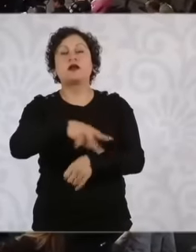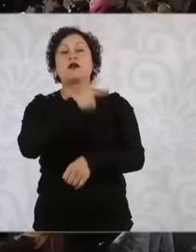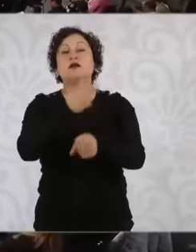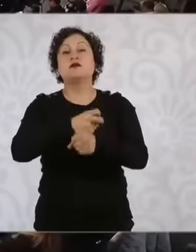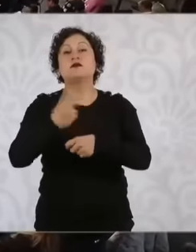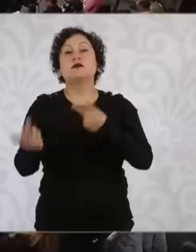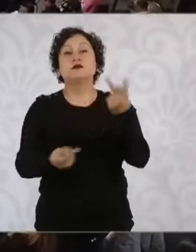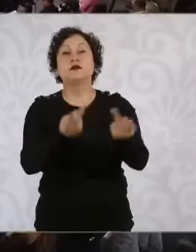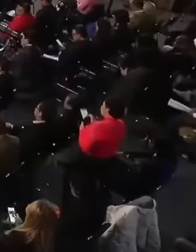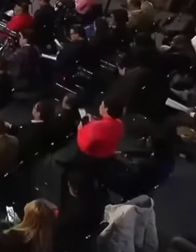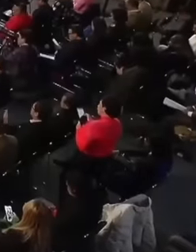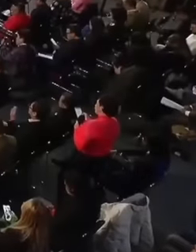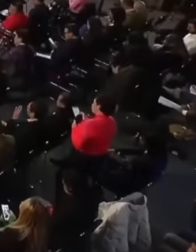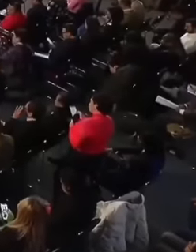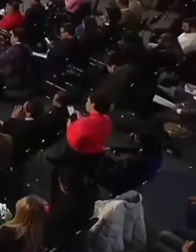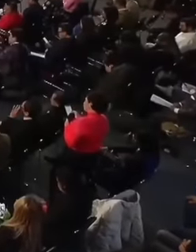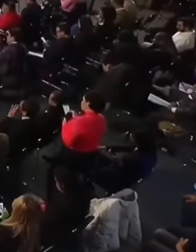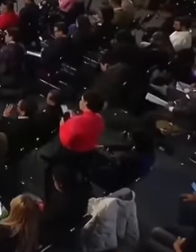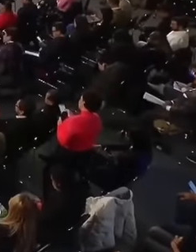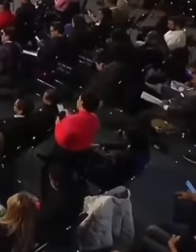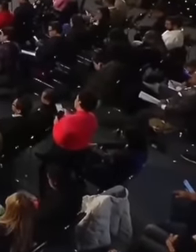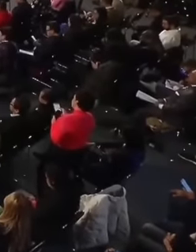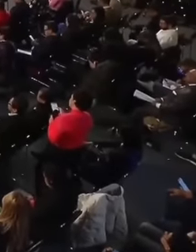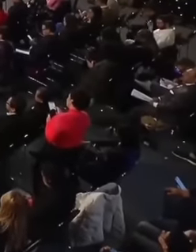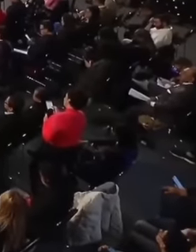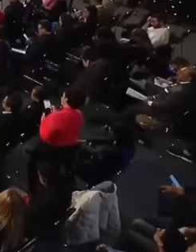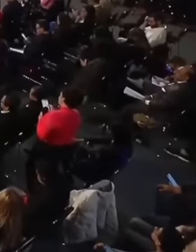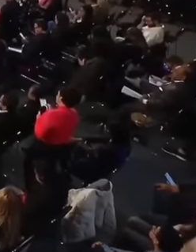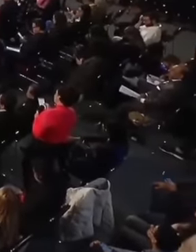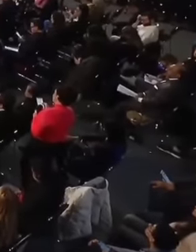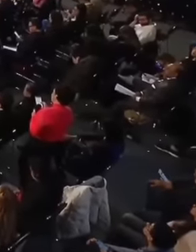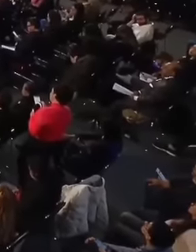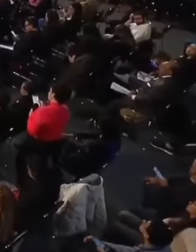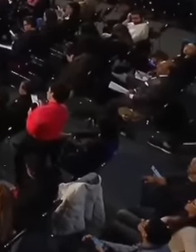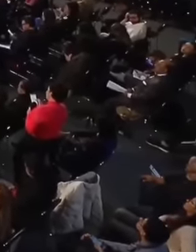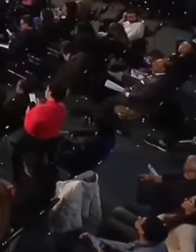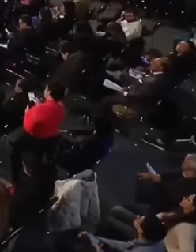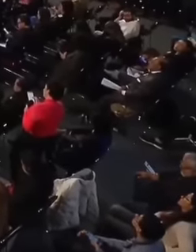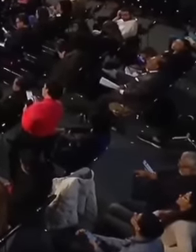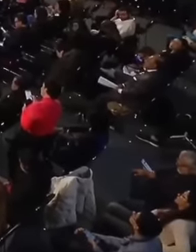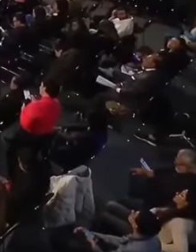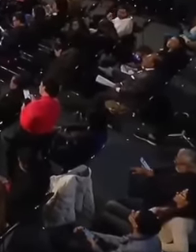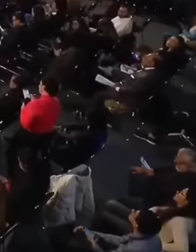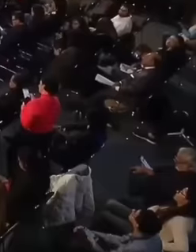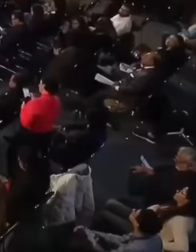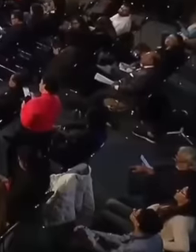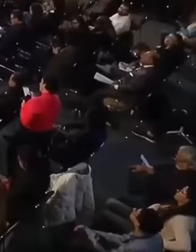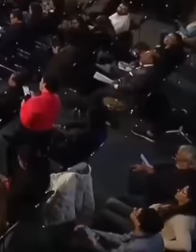that forces the States to harmonize their local laws so that their magistrates, as well as judges, are also